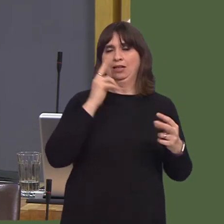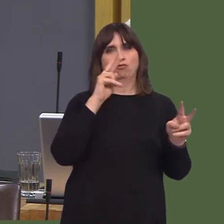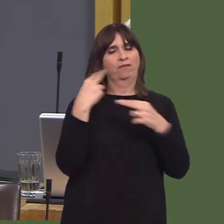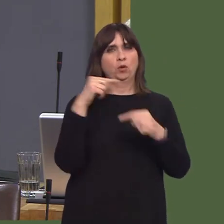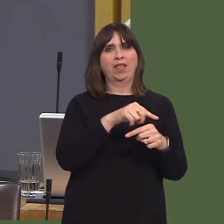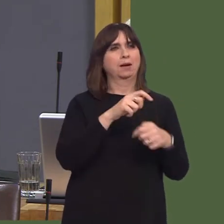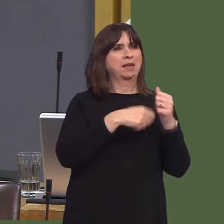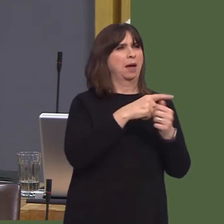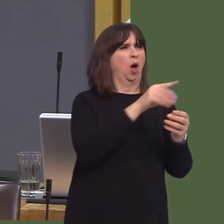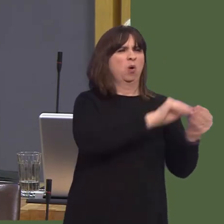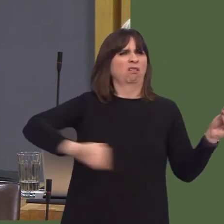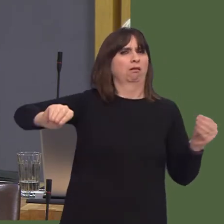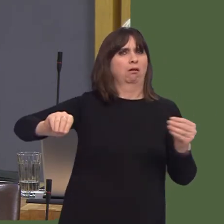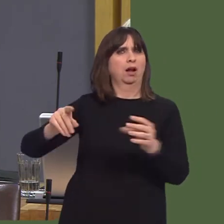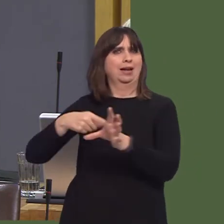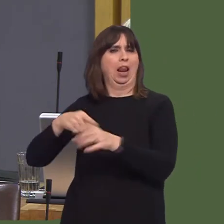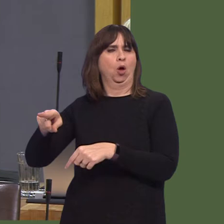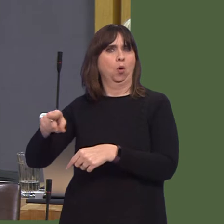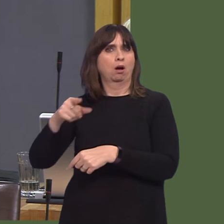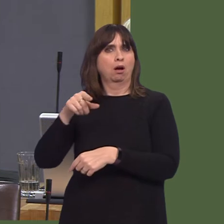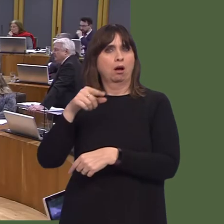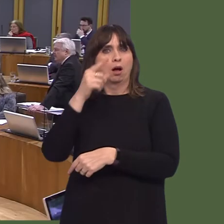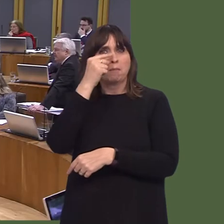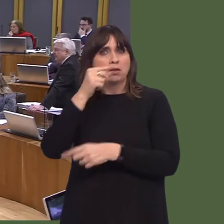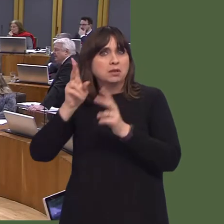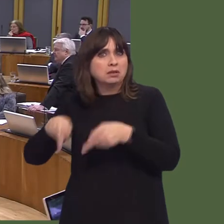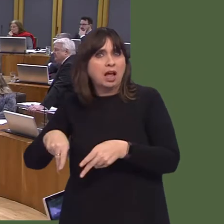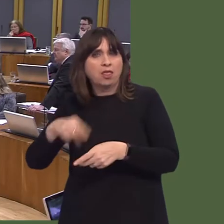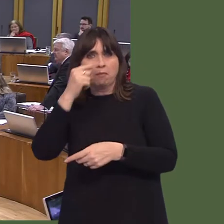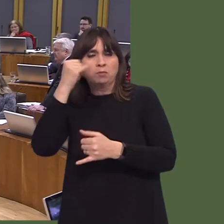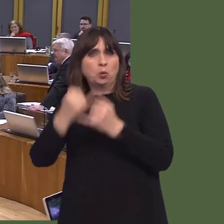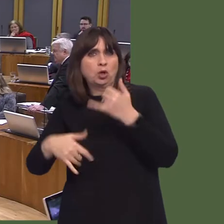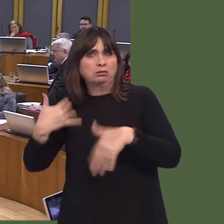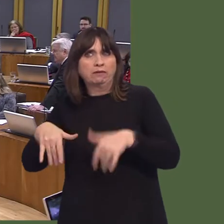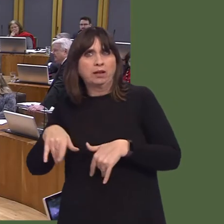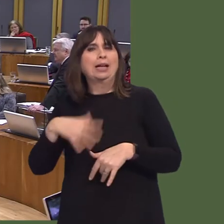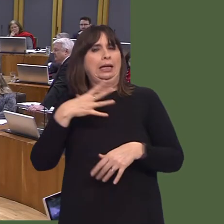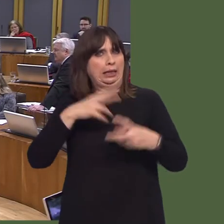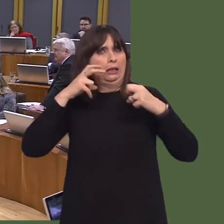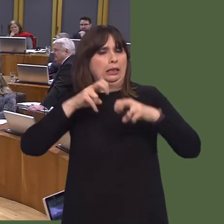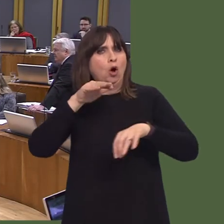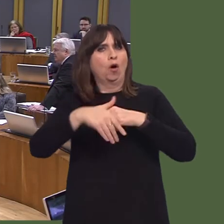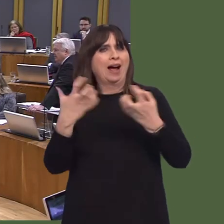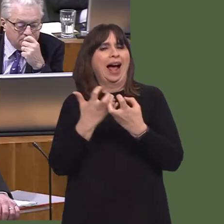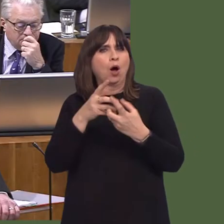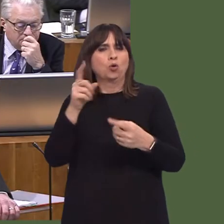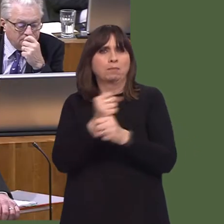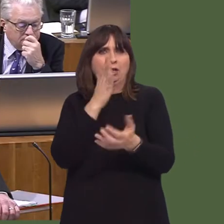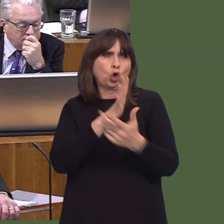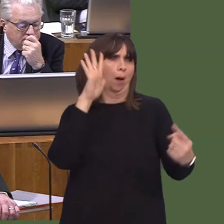people when connections are available? Waiting for the connection can take long enough, and when you find that it has been available